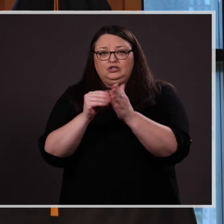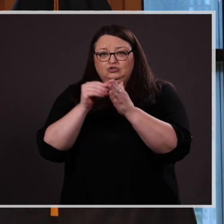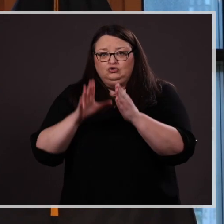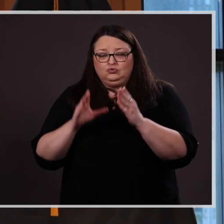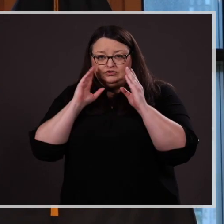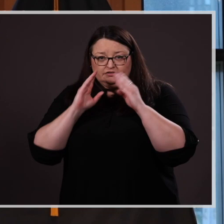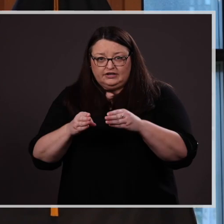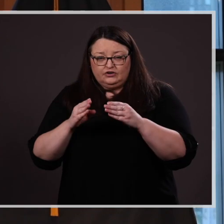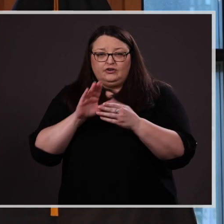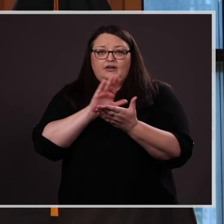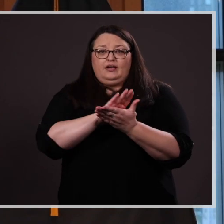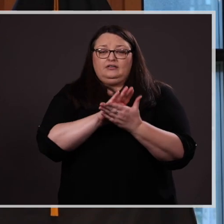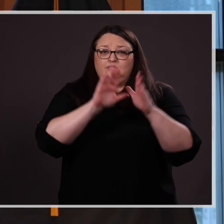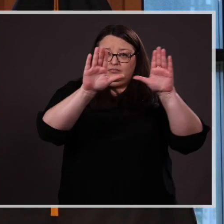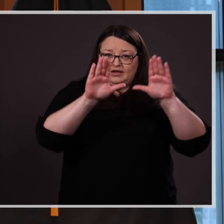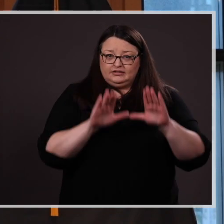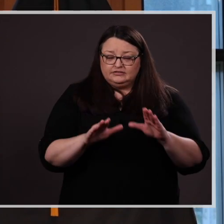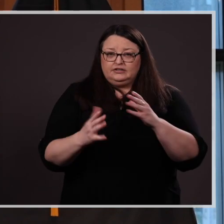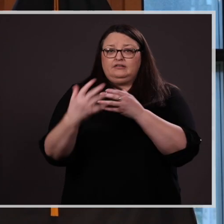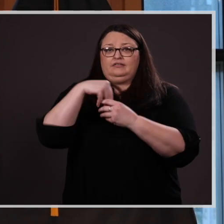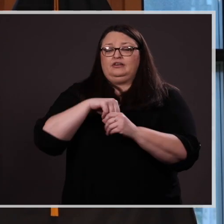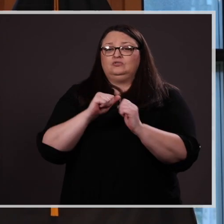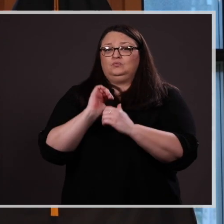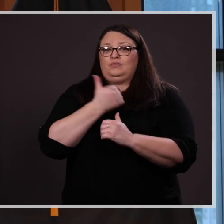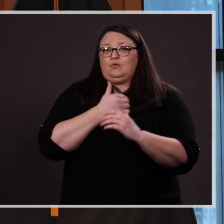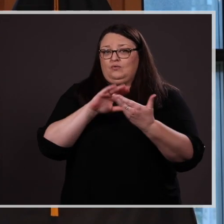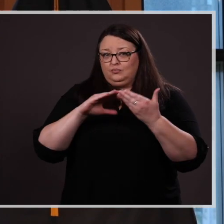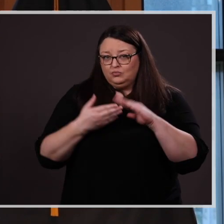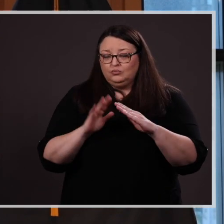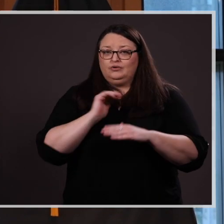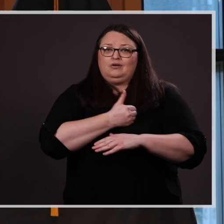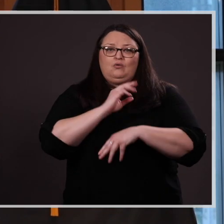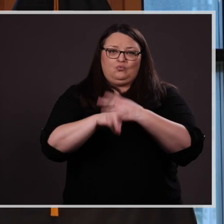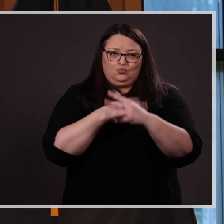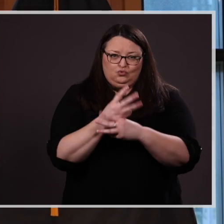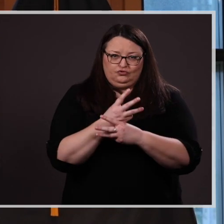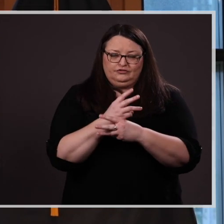academically excellent, and engaged with our community and our world.